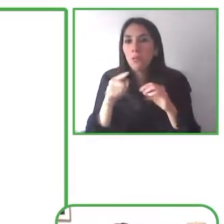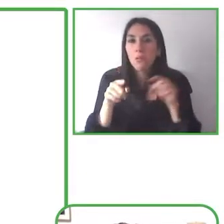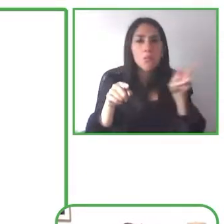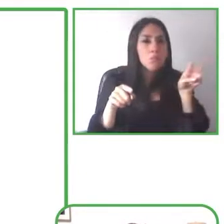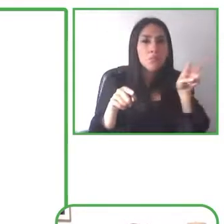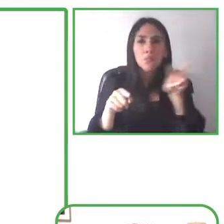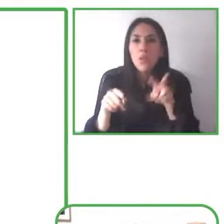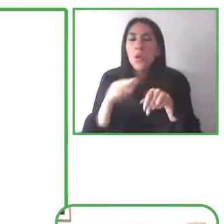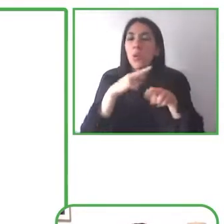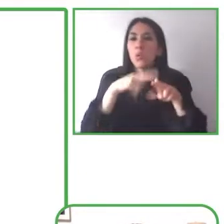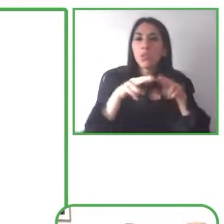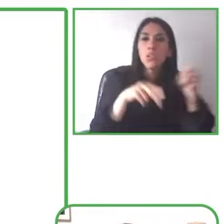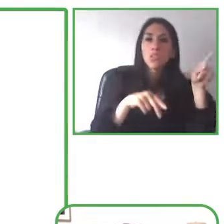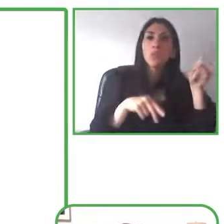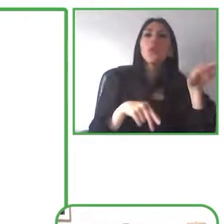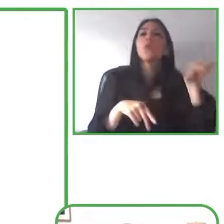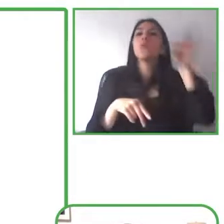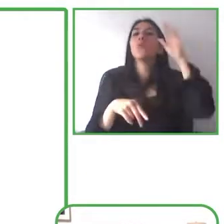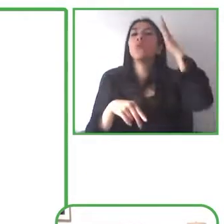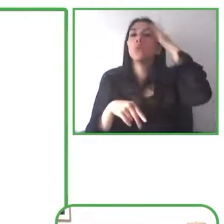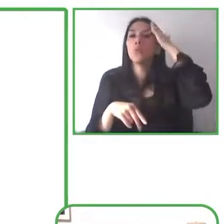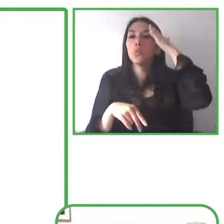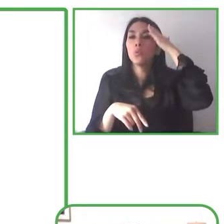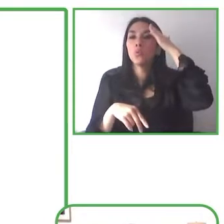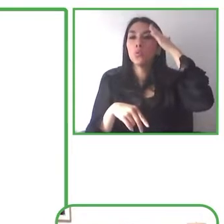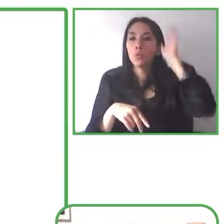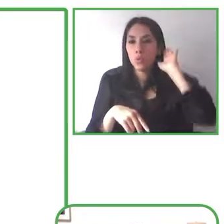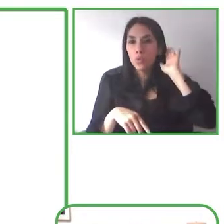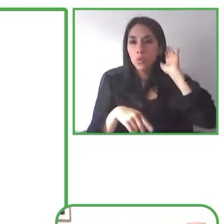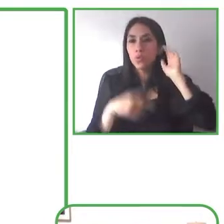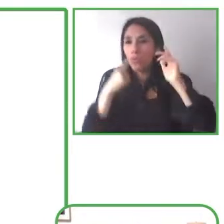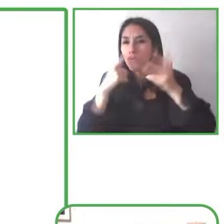involved in the creation of this product and really wanted to give his